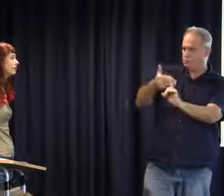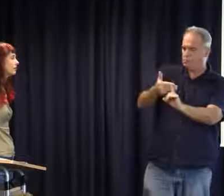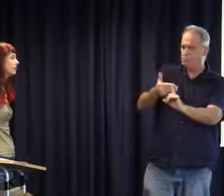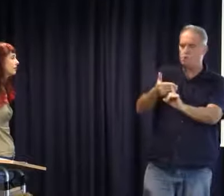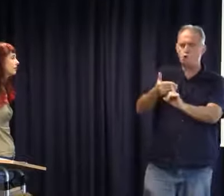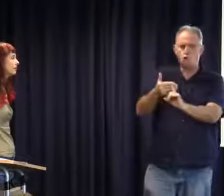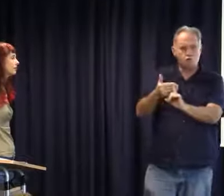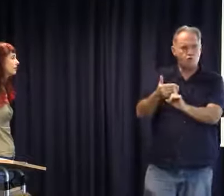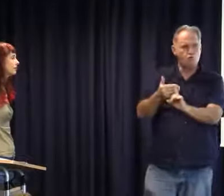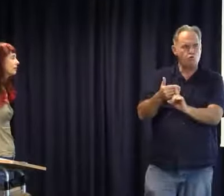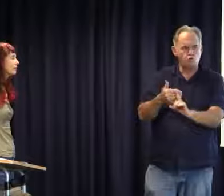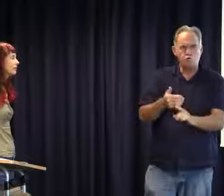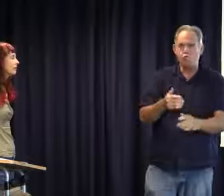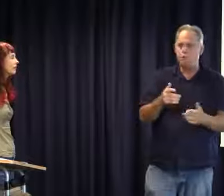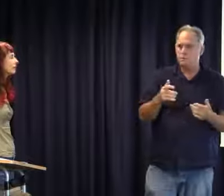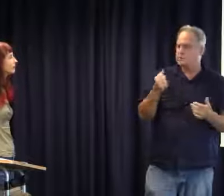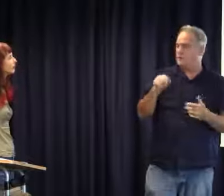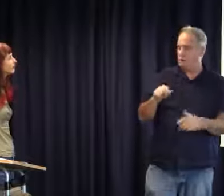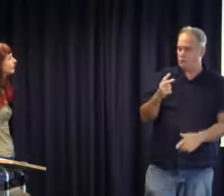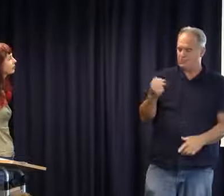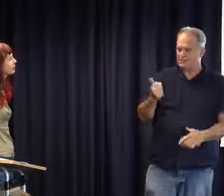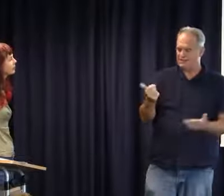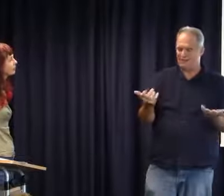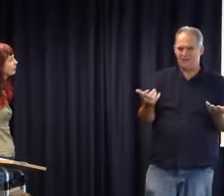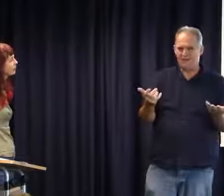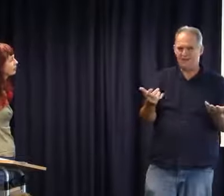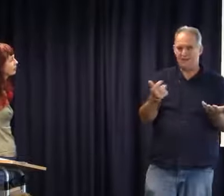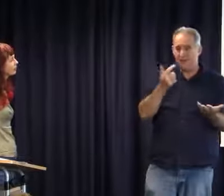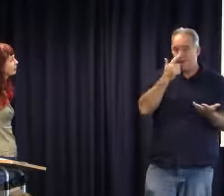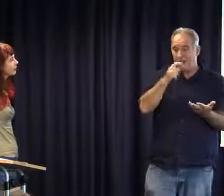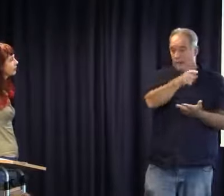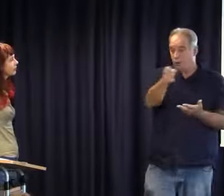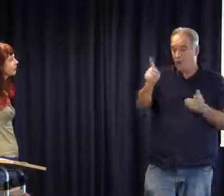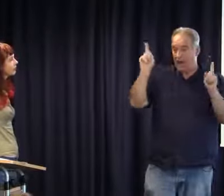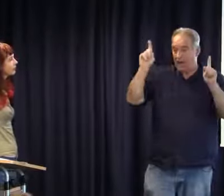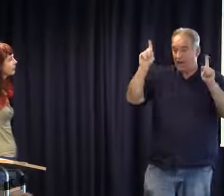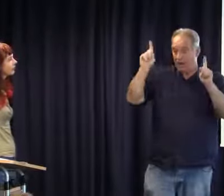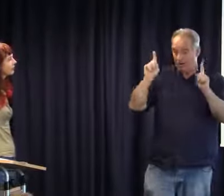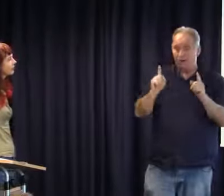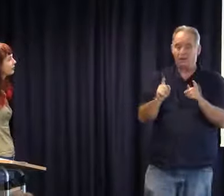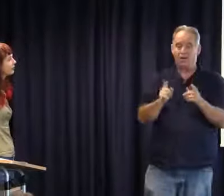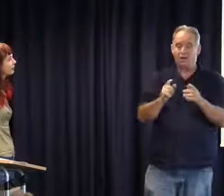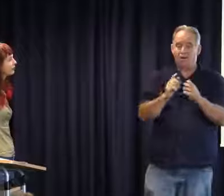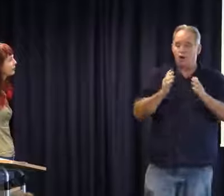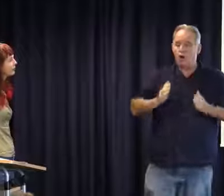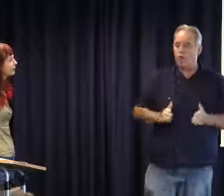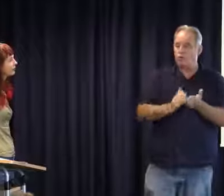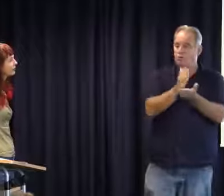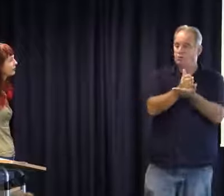funds on? I have noticed in the last 10 years this is still going on. It is 2016 and you